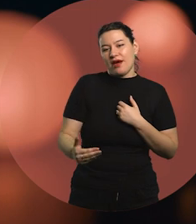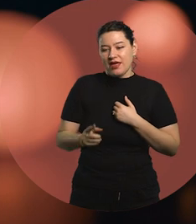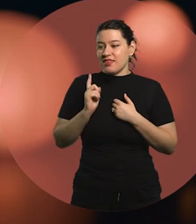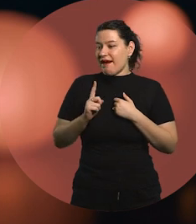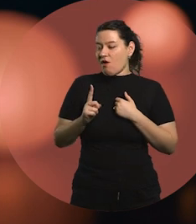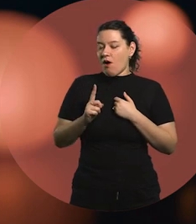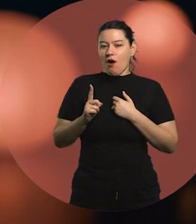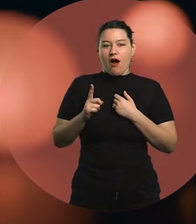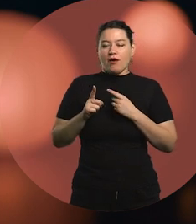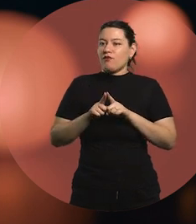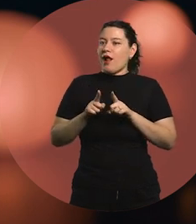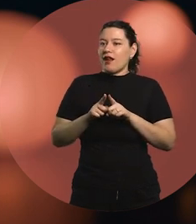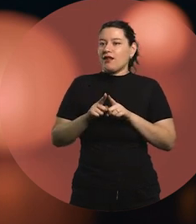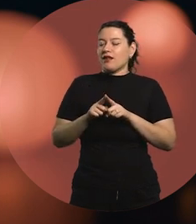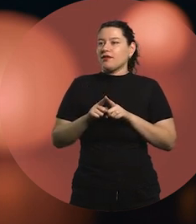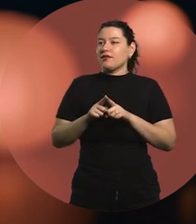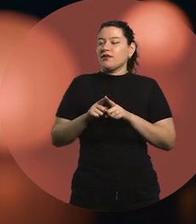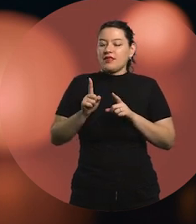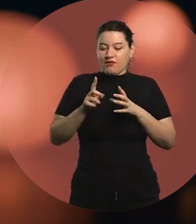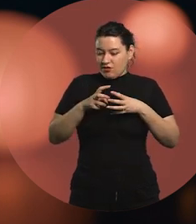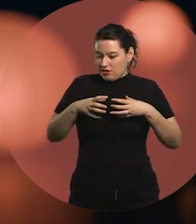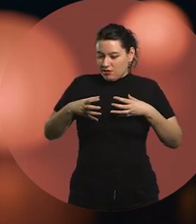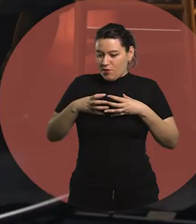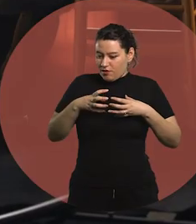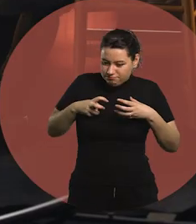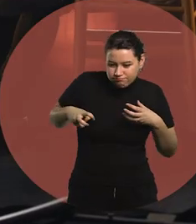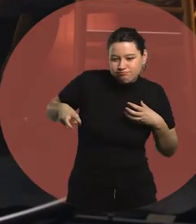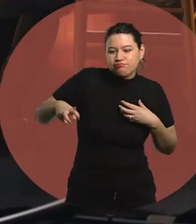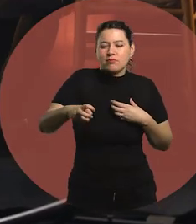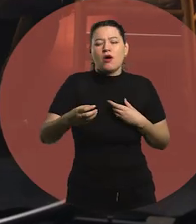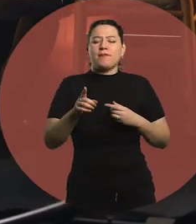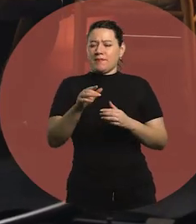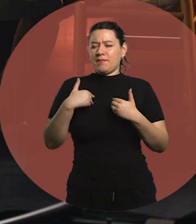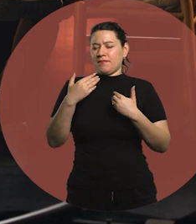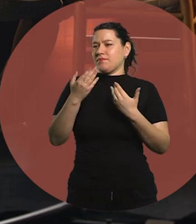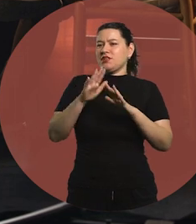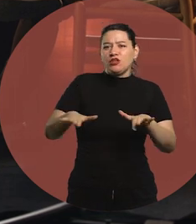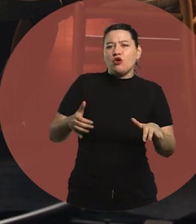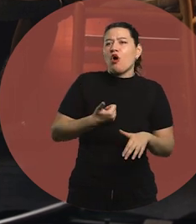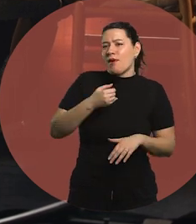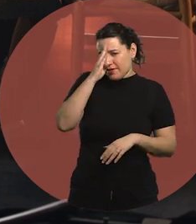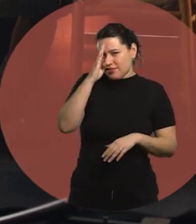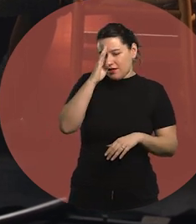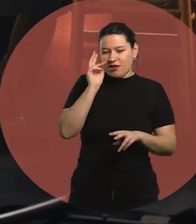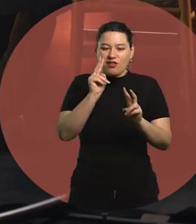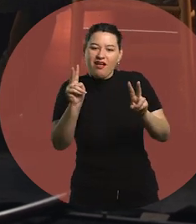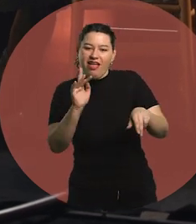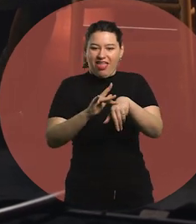of that well, so to speak. How do kids learn? By observing, touching, listening, testing,